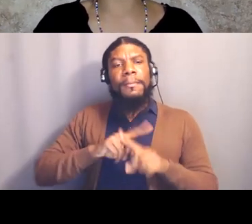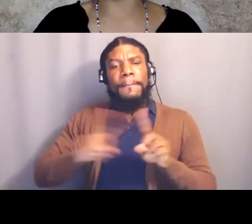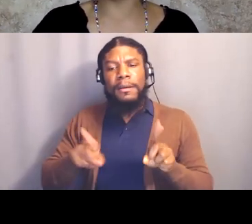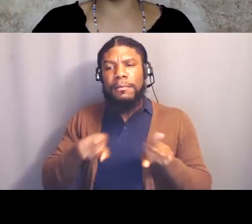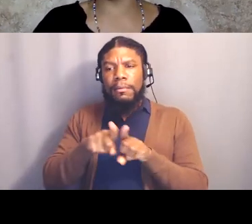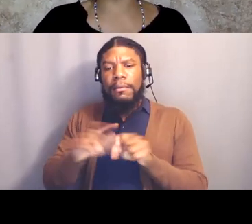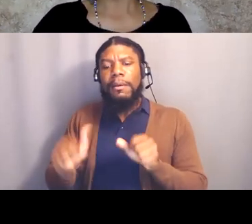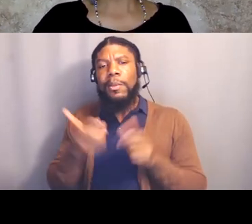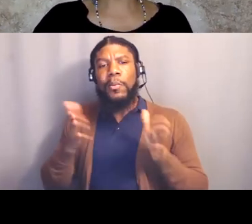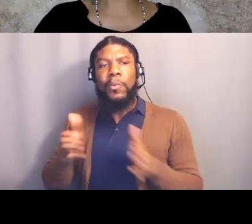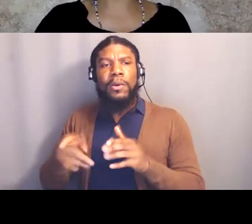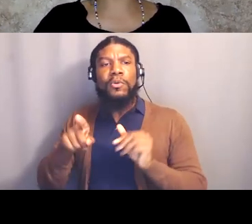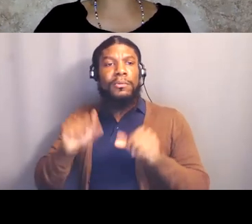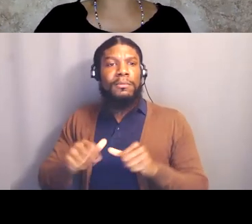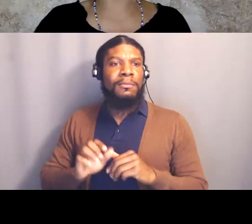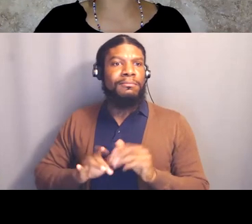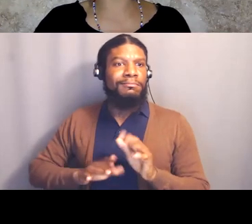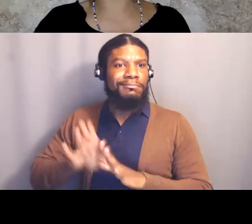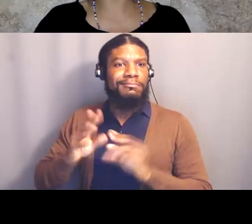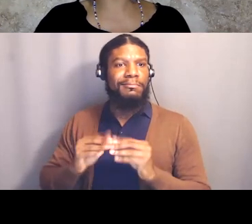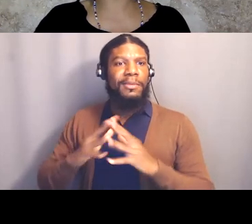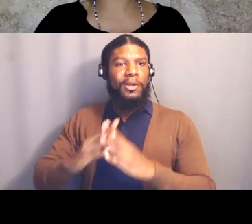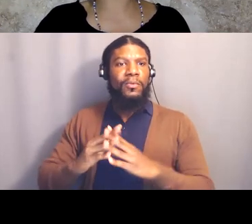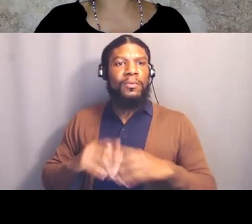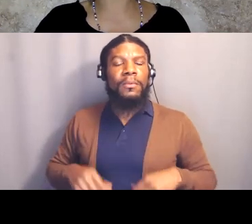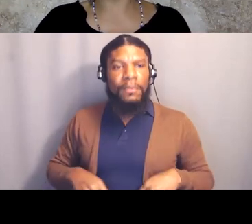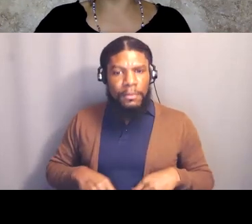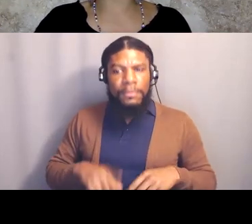because sometimes as we vision, even when we write down